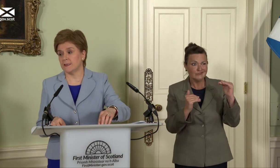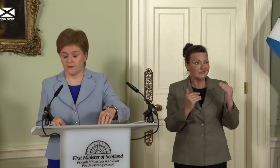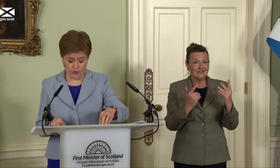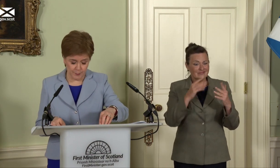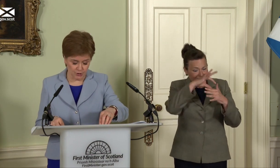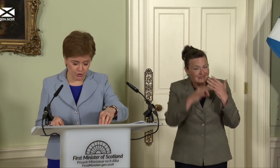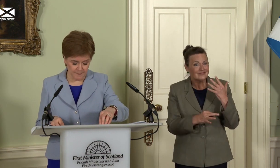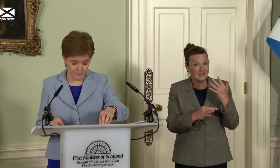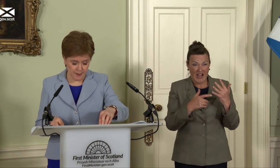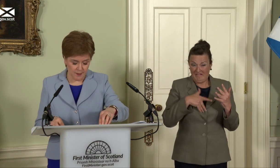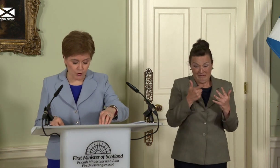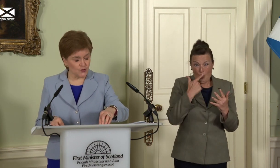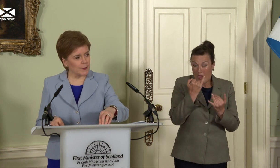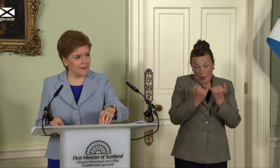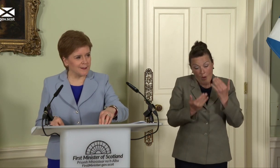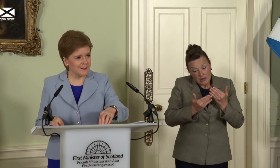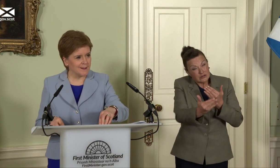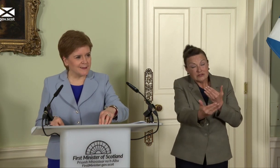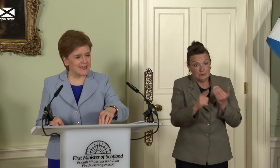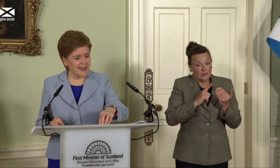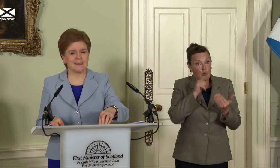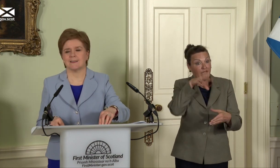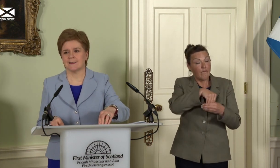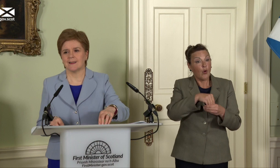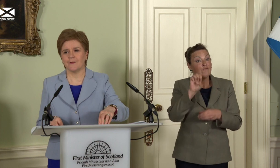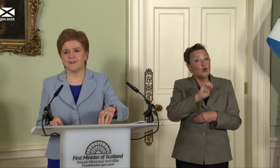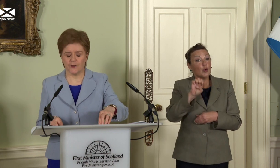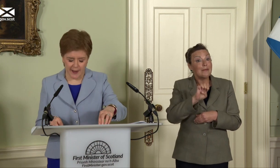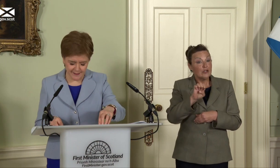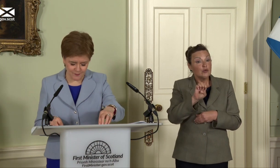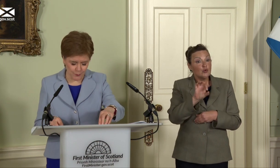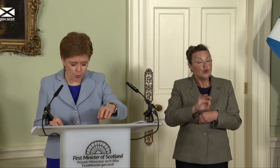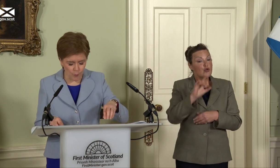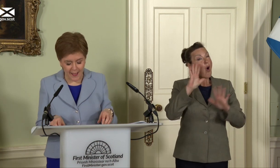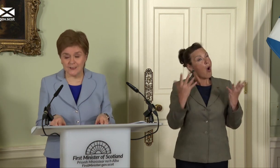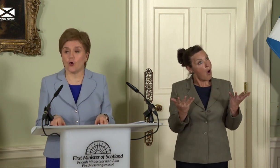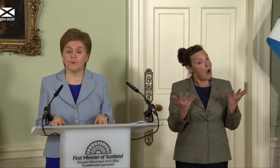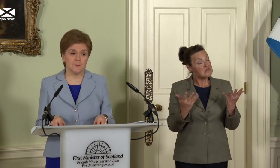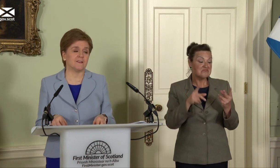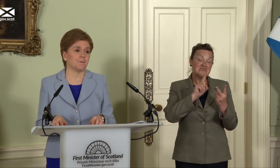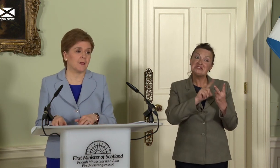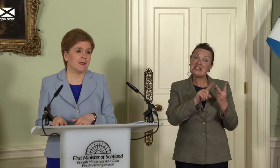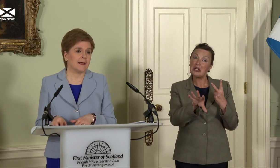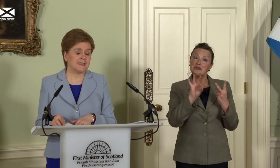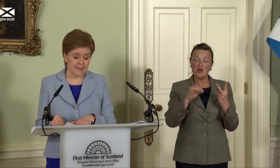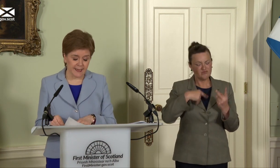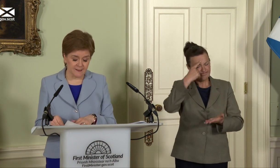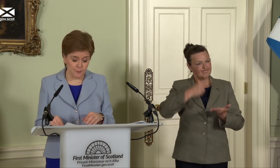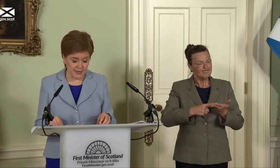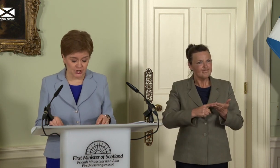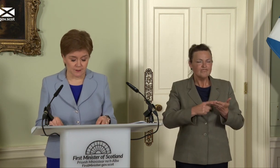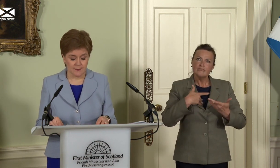the European Union, or do we instead lift our eyes, with hope and optimism, and take inspiration